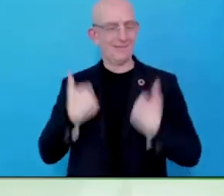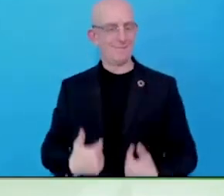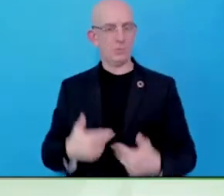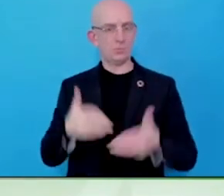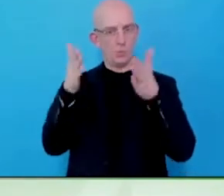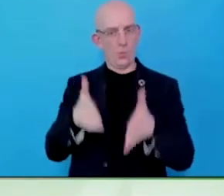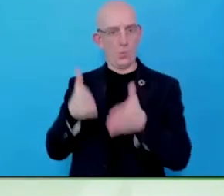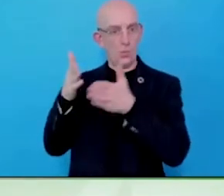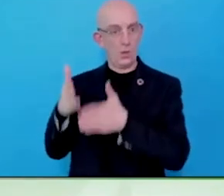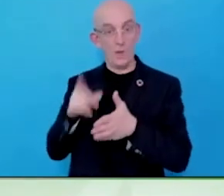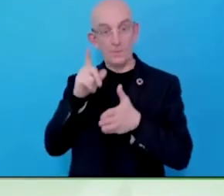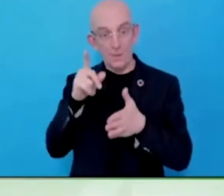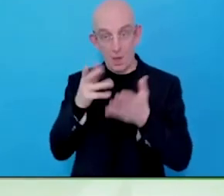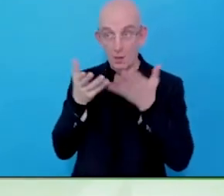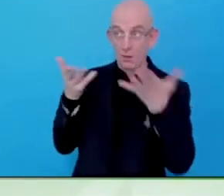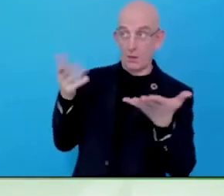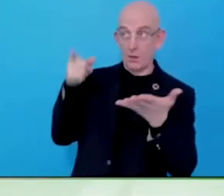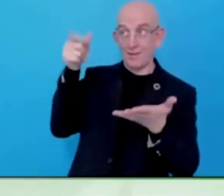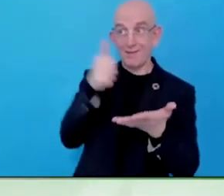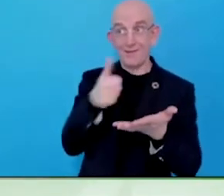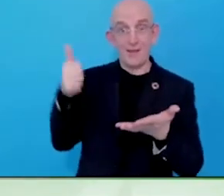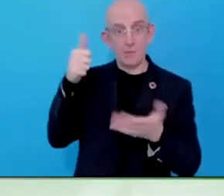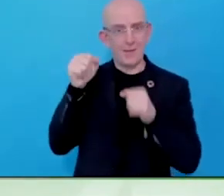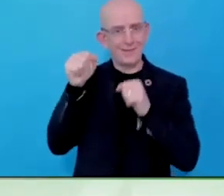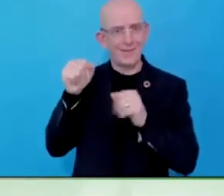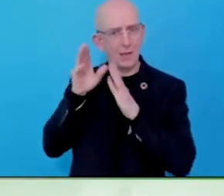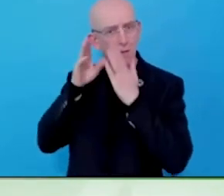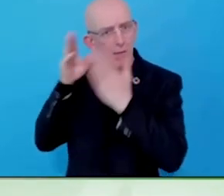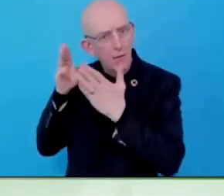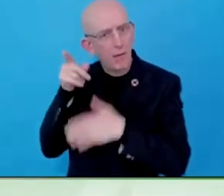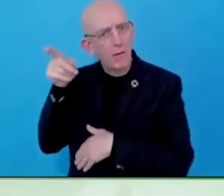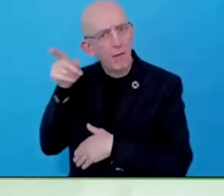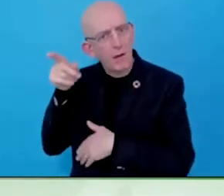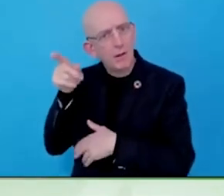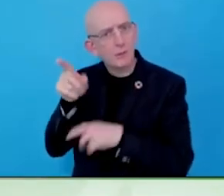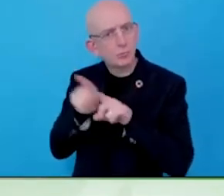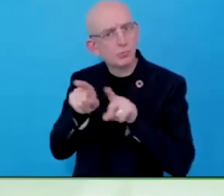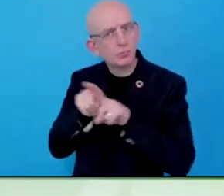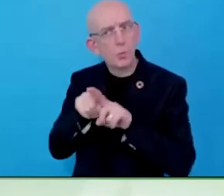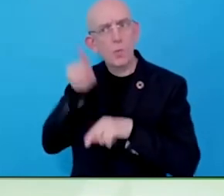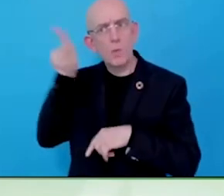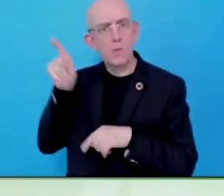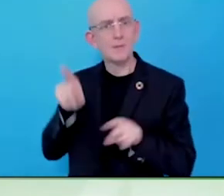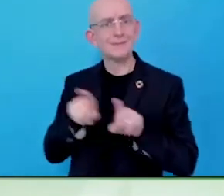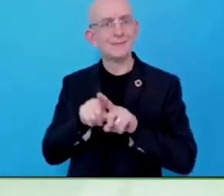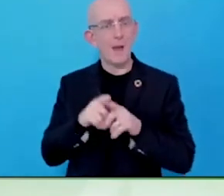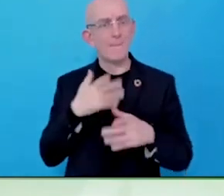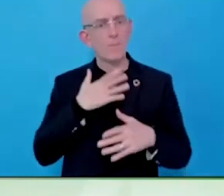business community and bringing the two much more closely together. There's too big a divide between the two sectors.